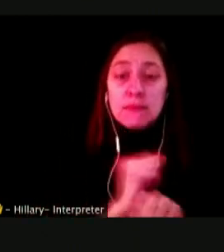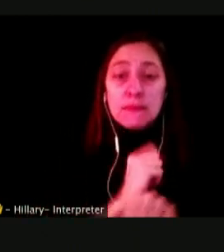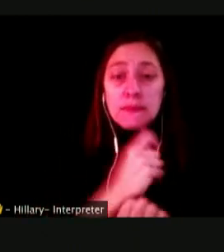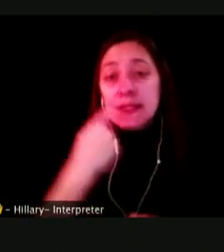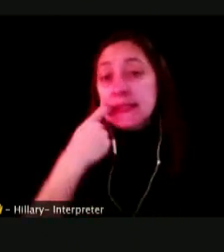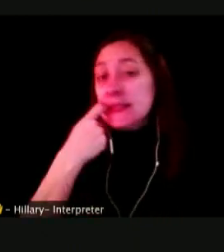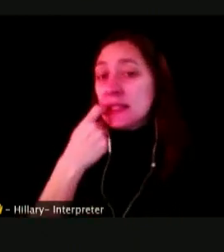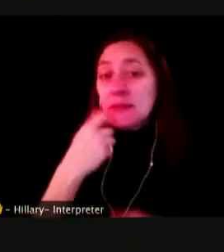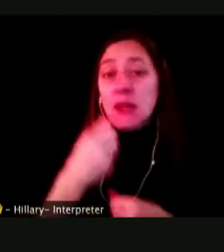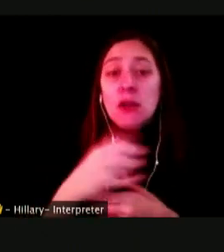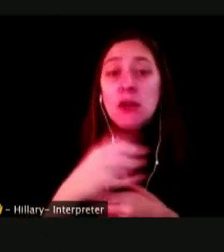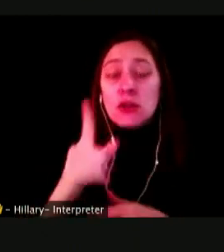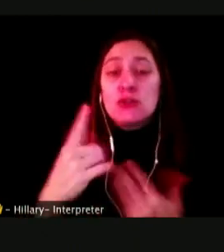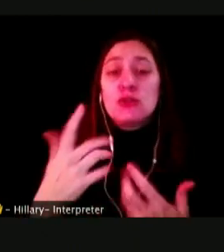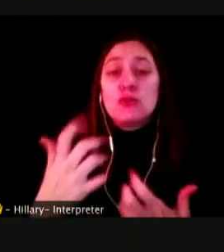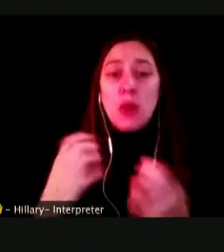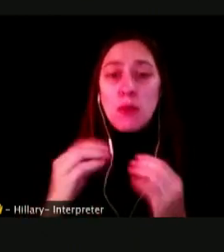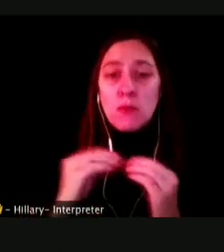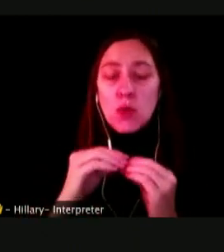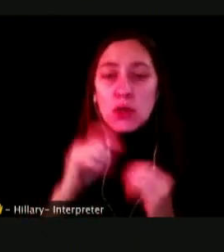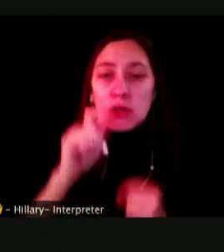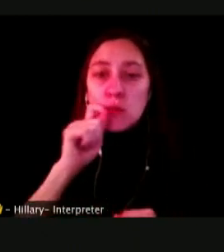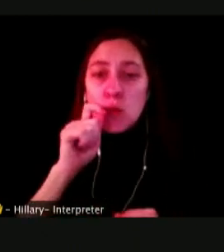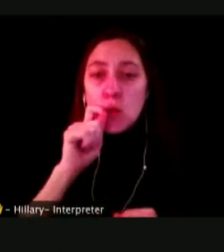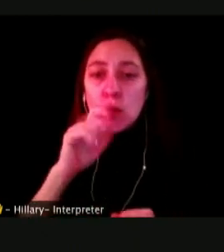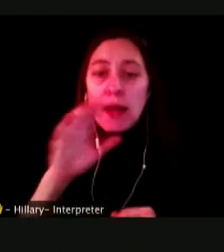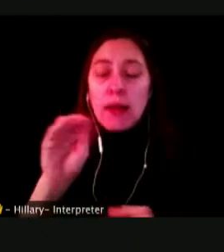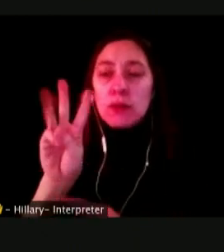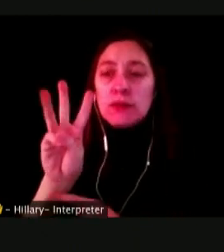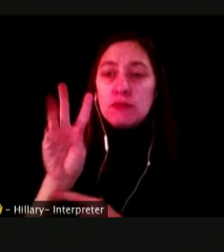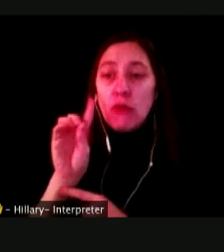TO CRAVE SMOKE AND SUFFER WITHDRAWAL SYMPTOMS IF YOU IGNORE THE CRAVINGS.